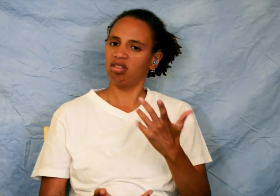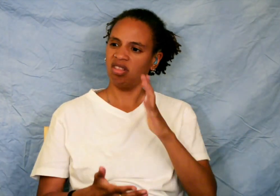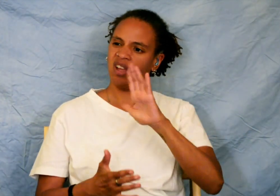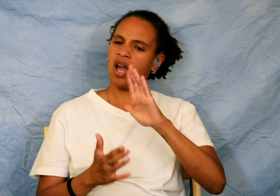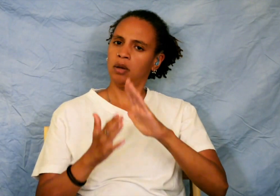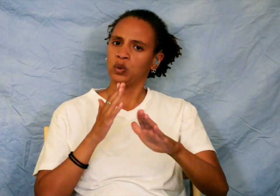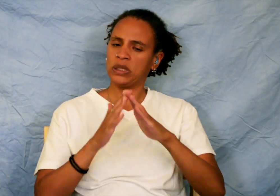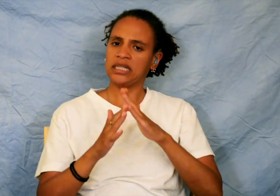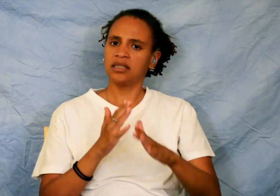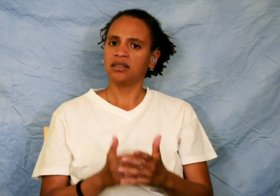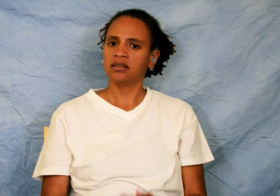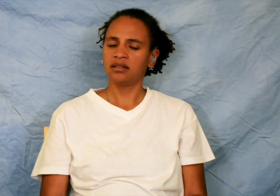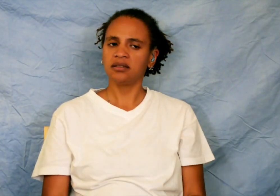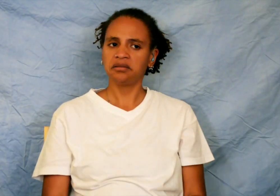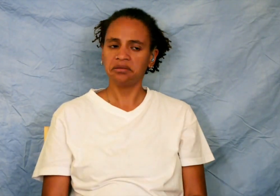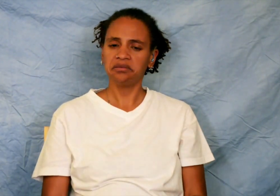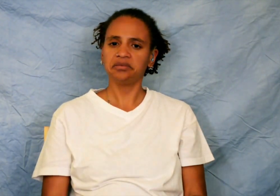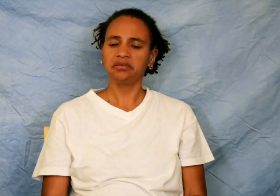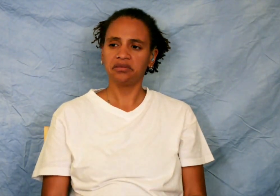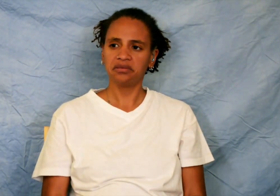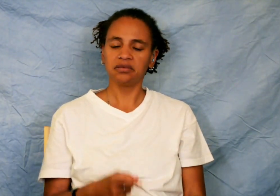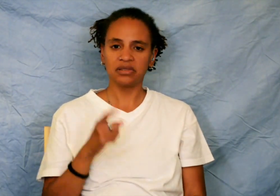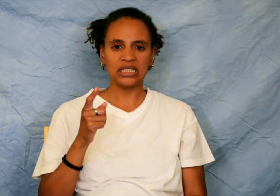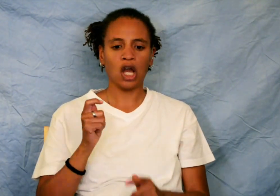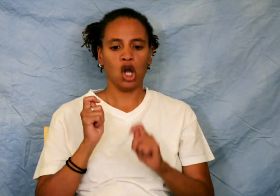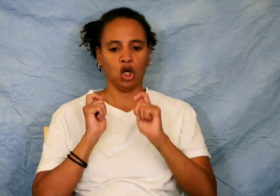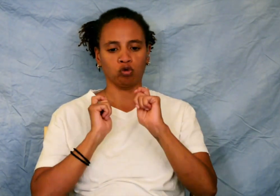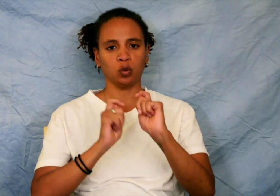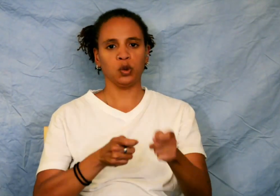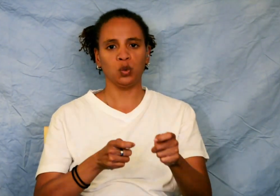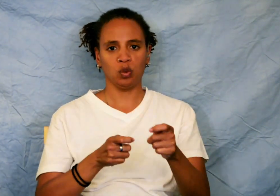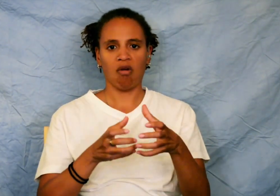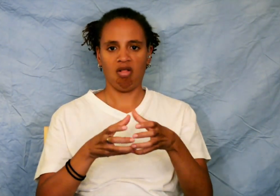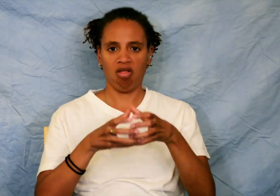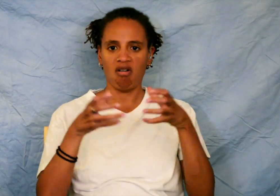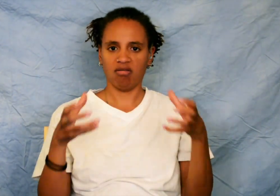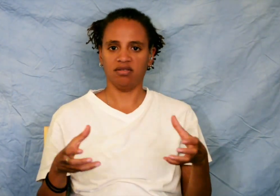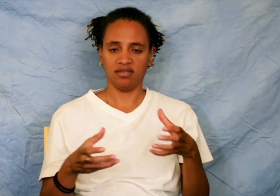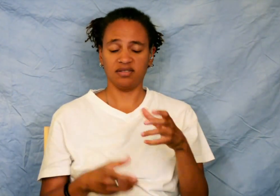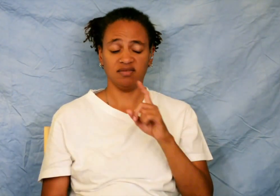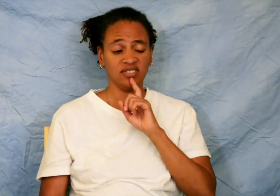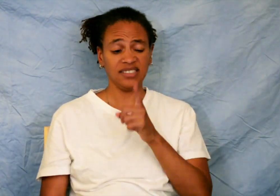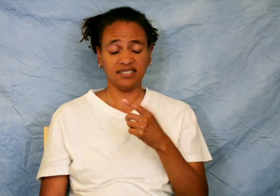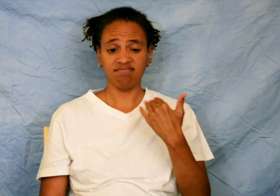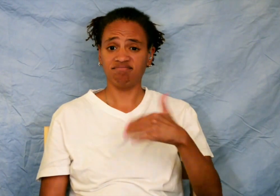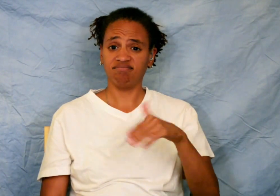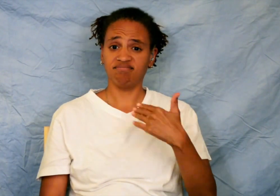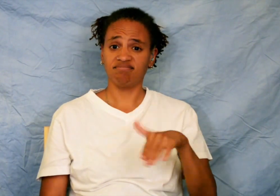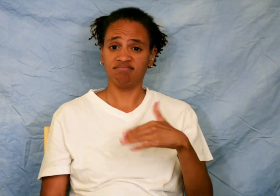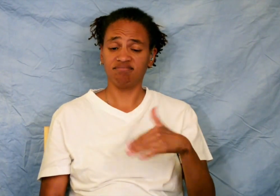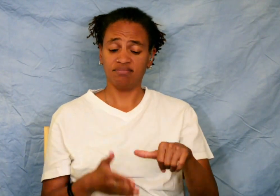he contributed a lot and it's really incredible...impressive!